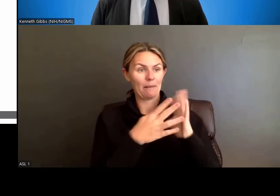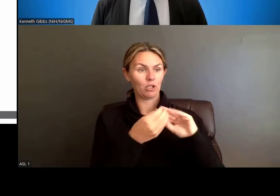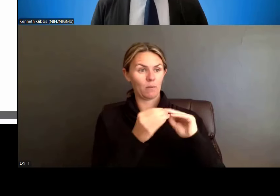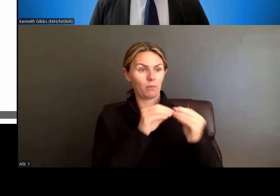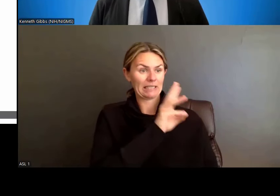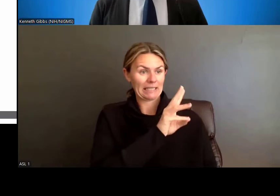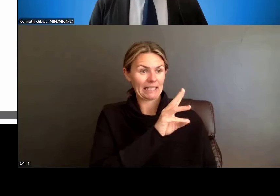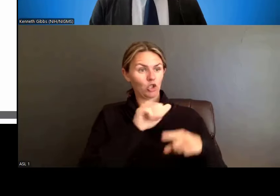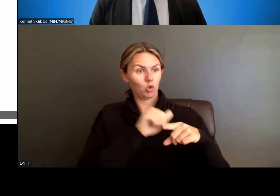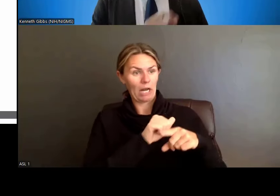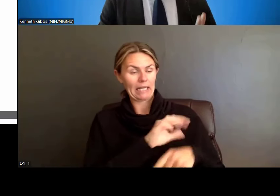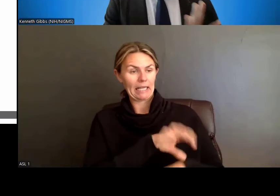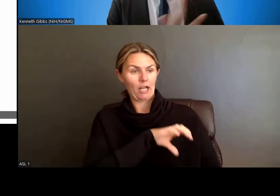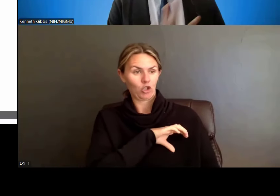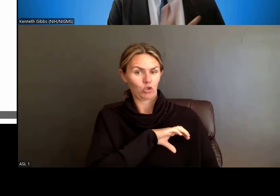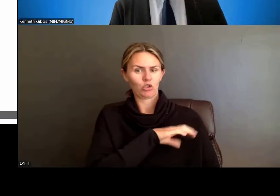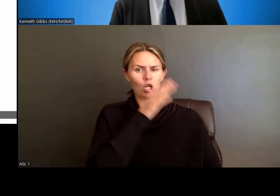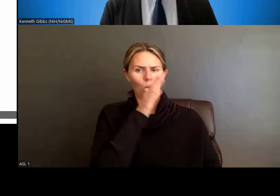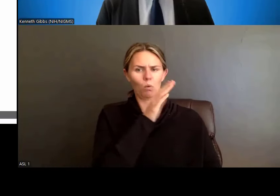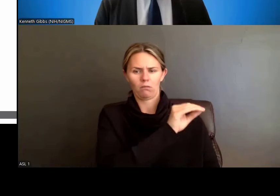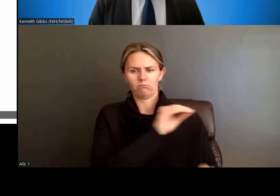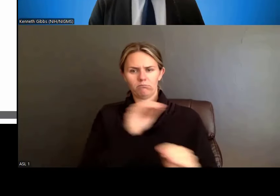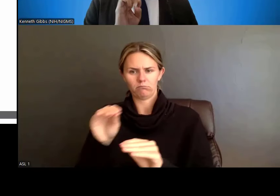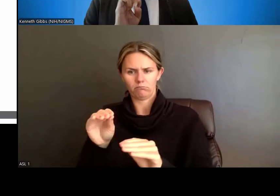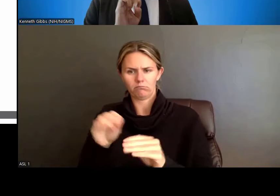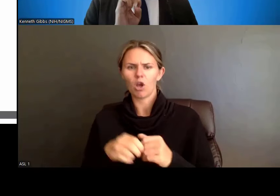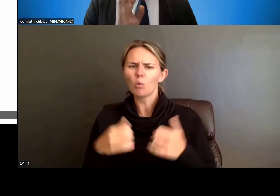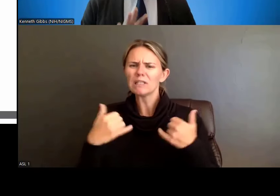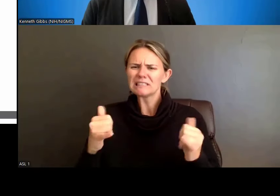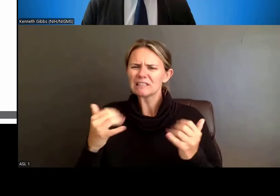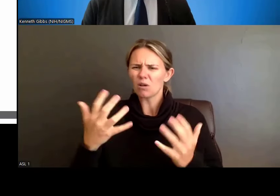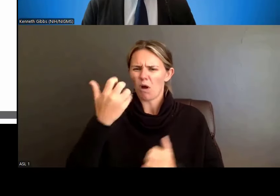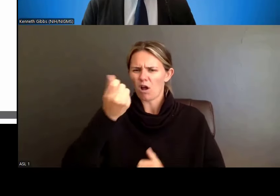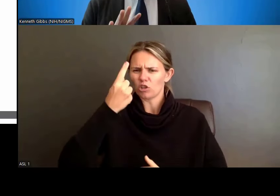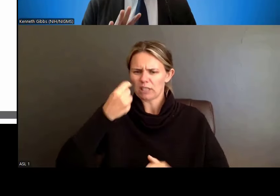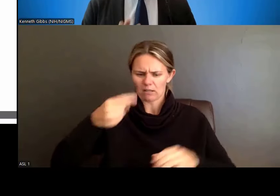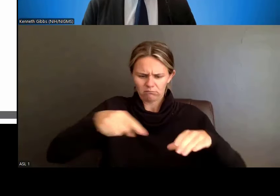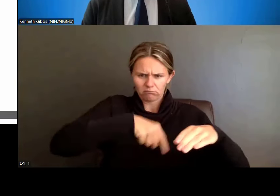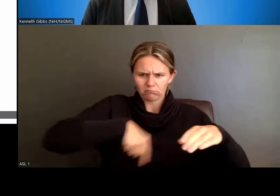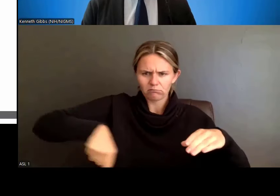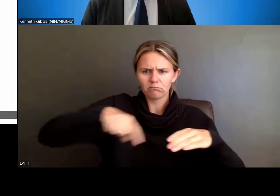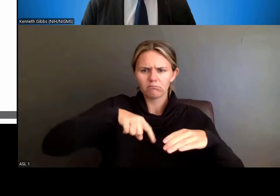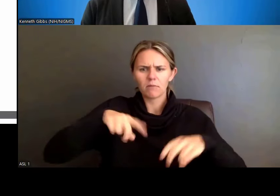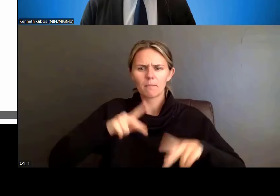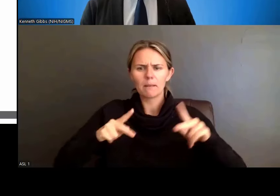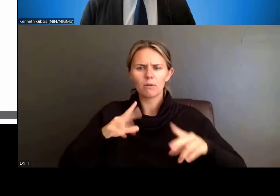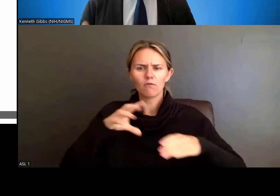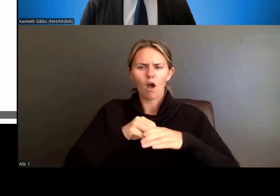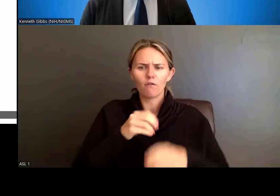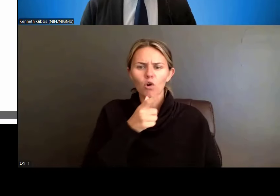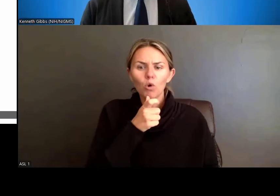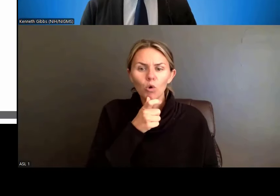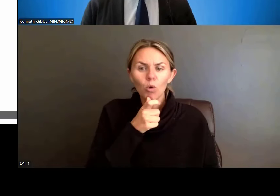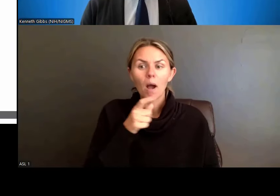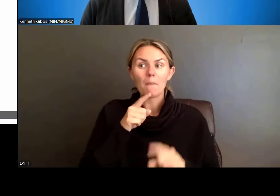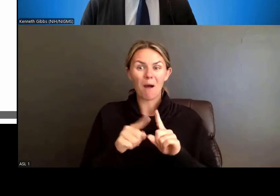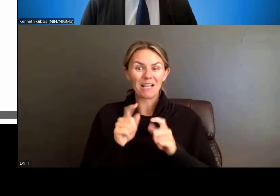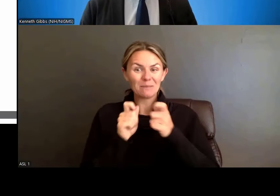And so, we still want to know what the pool is, but those detailed characteristics will no longer need to be a part of the table.